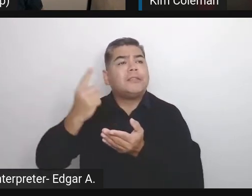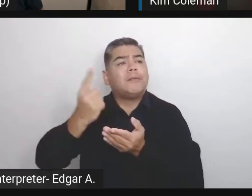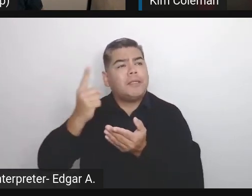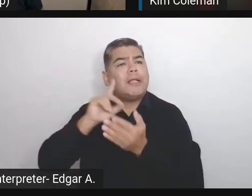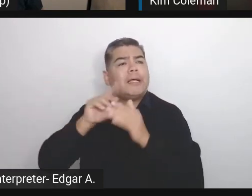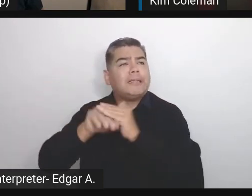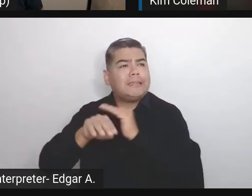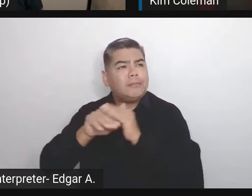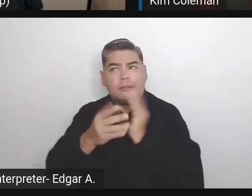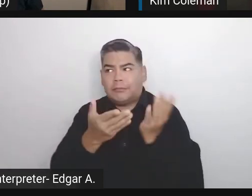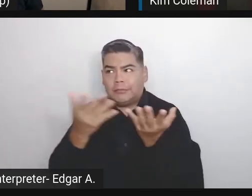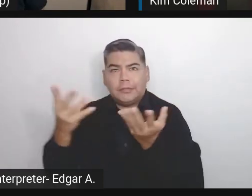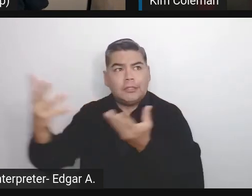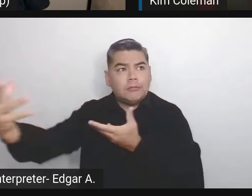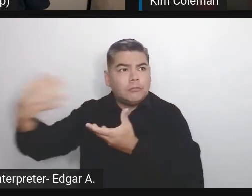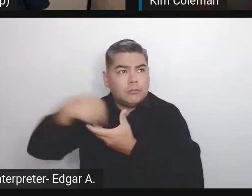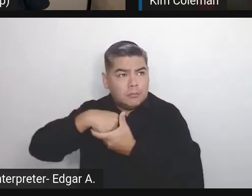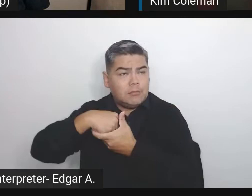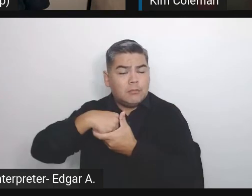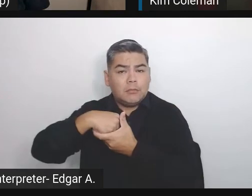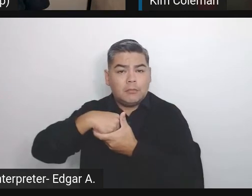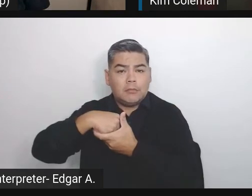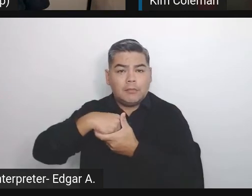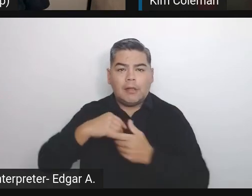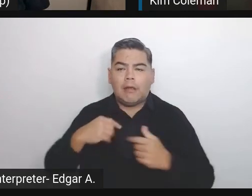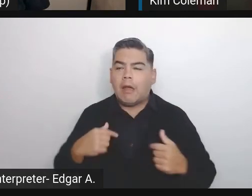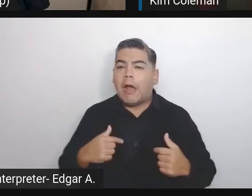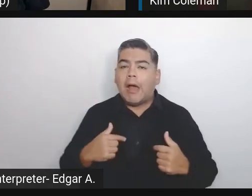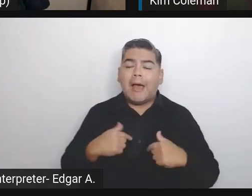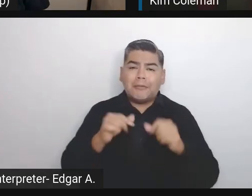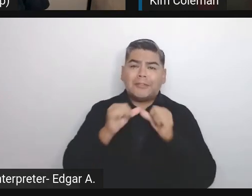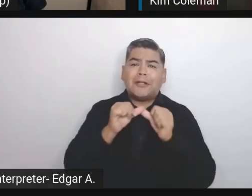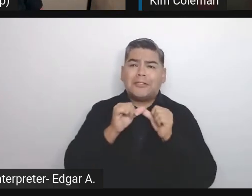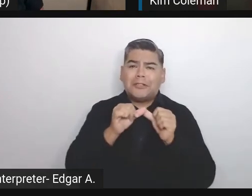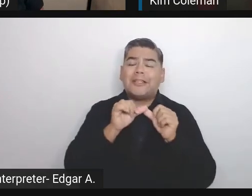Let's do it." I was constantly arguing with the designers